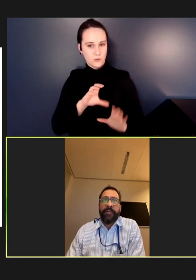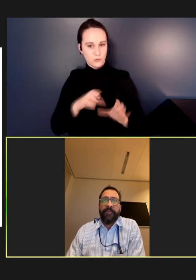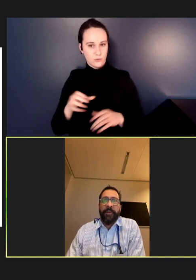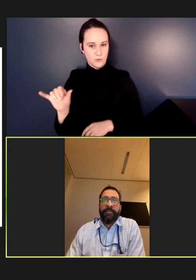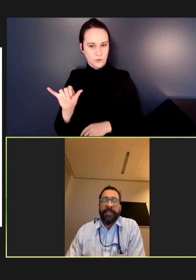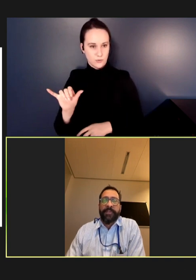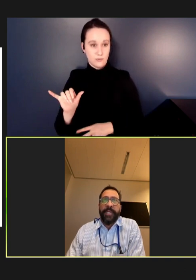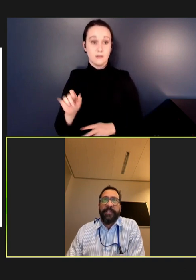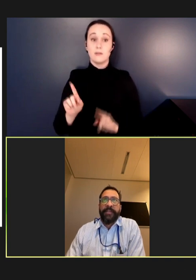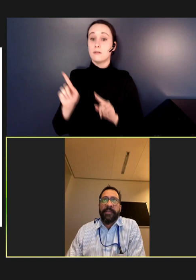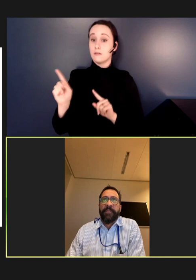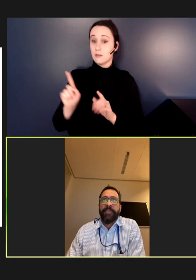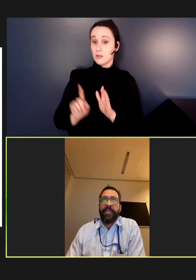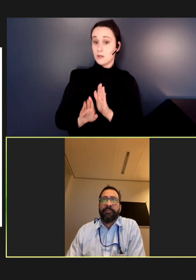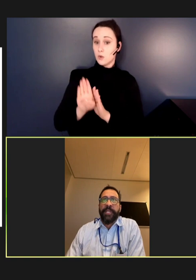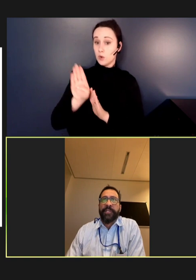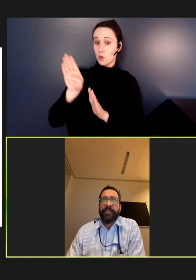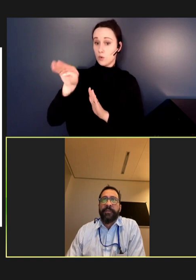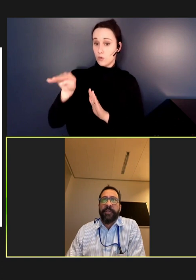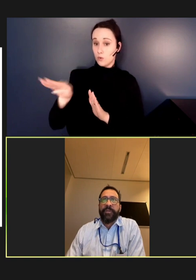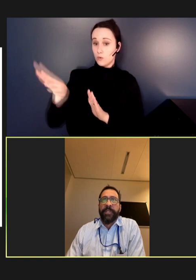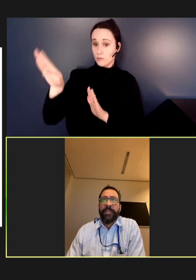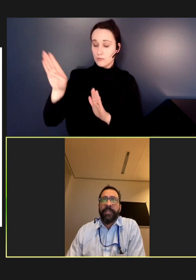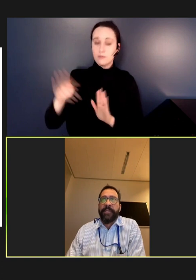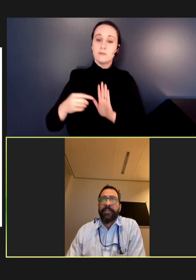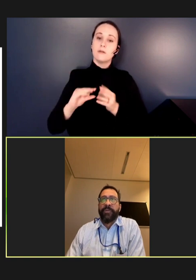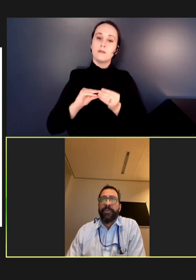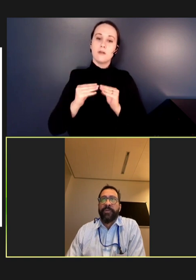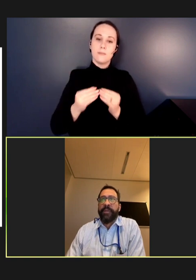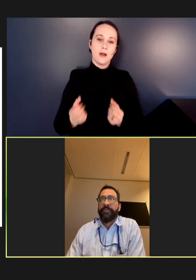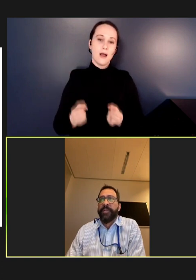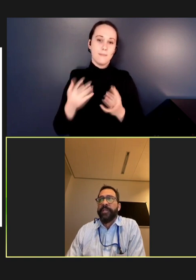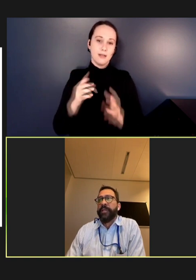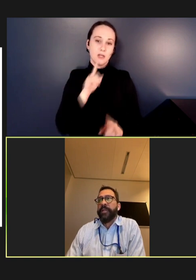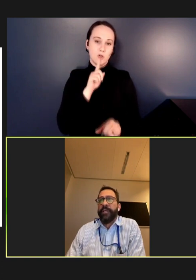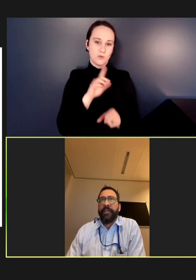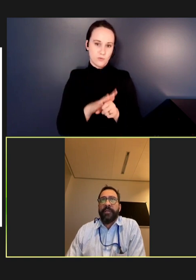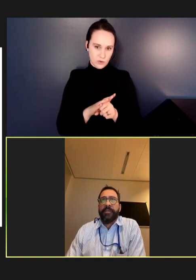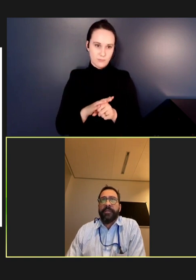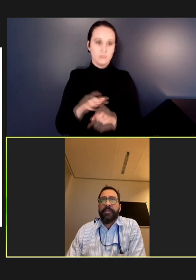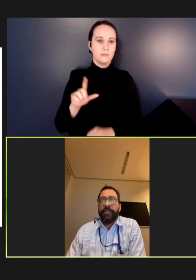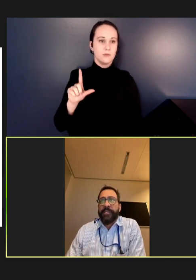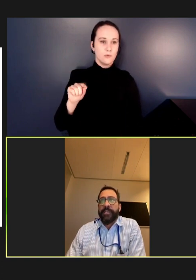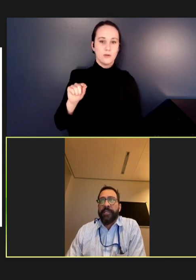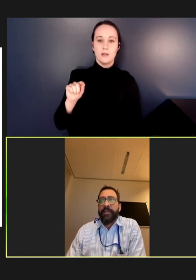confirmed measles cases in the European region during 2018 to 2023. So, once again, we see the